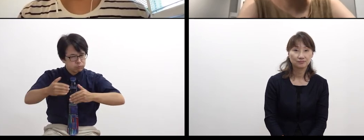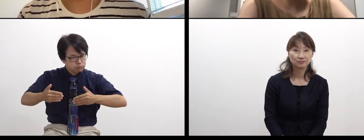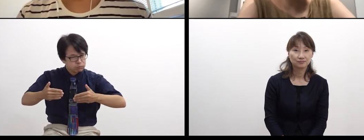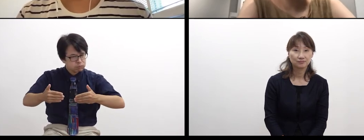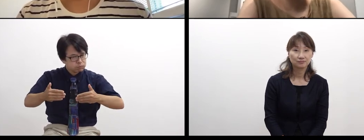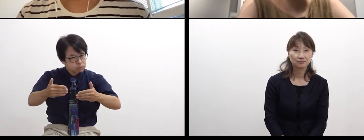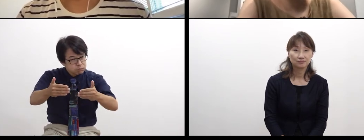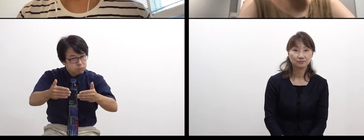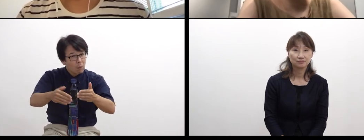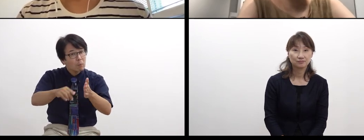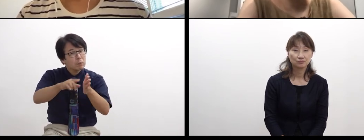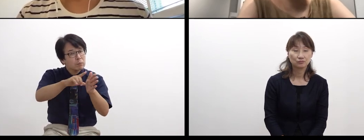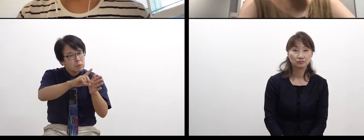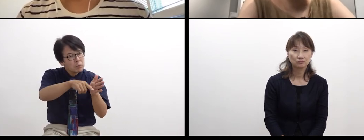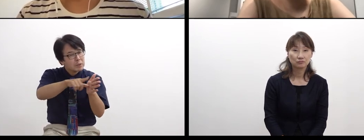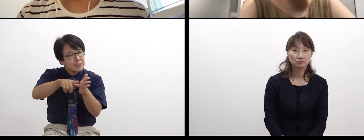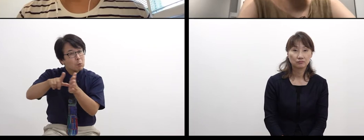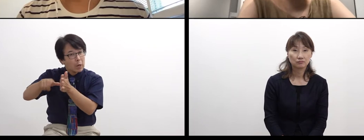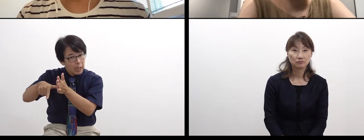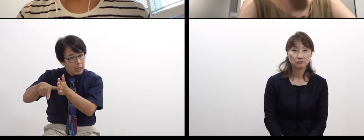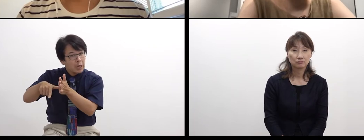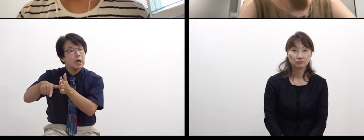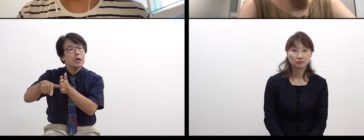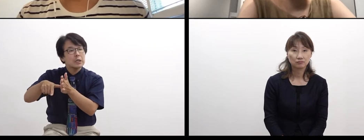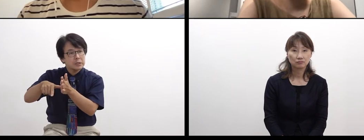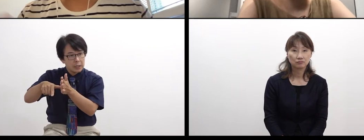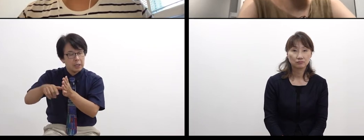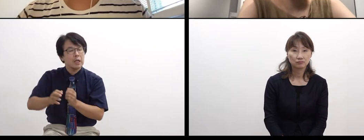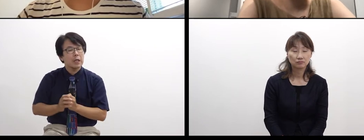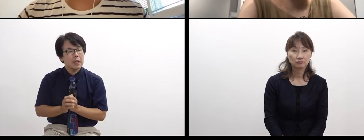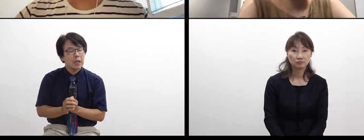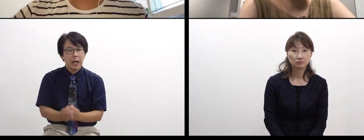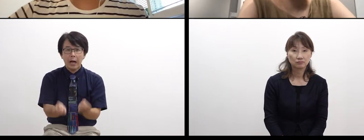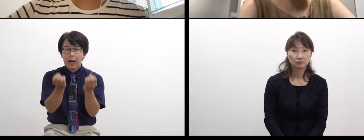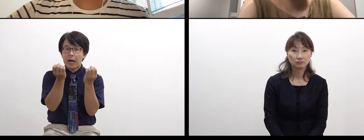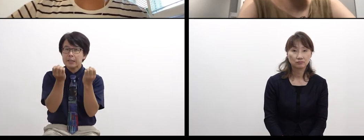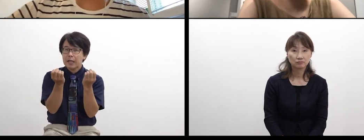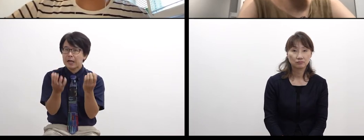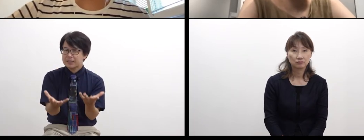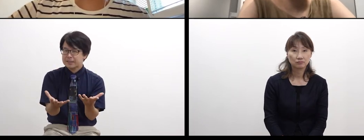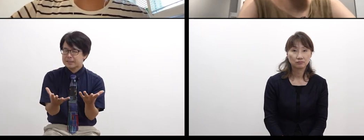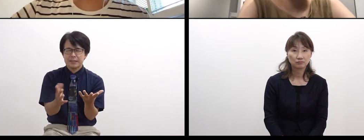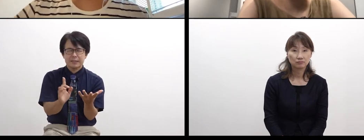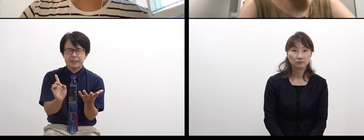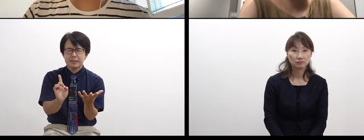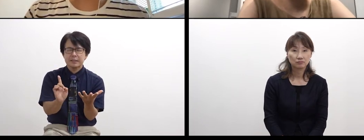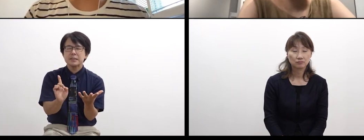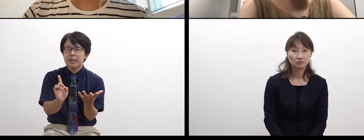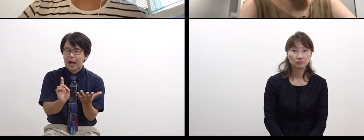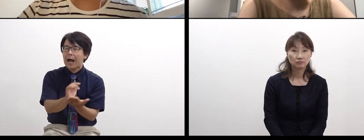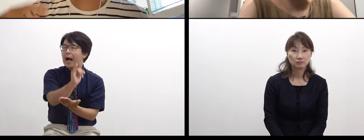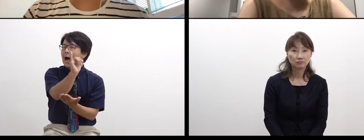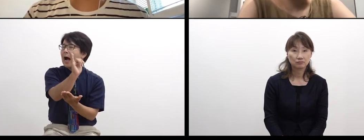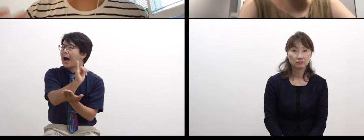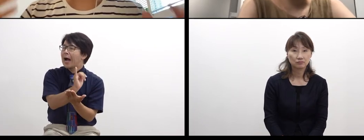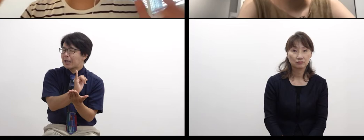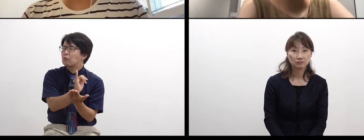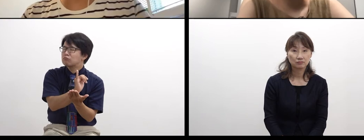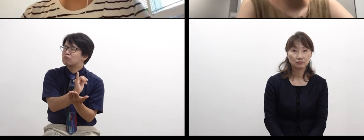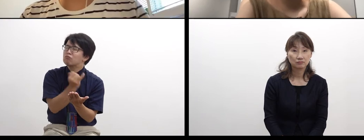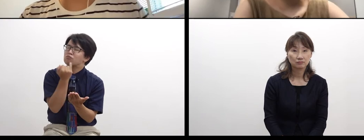when something new, which is different from what you know,